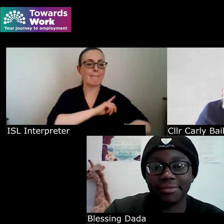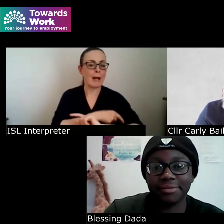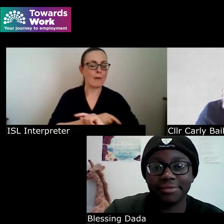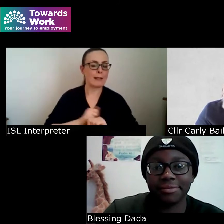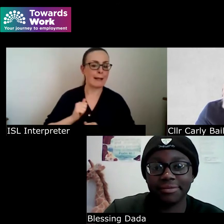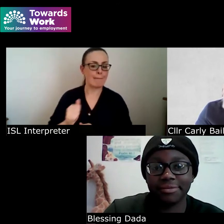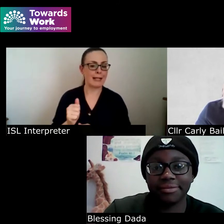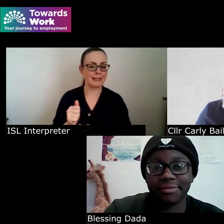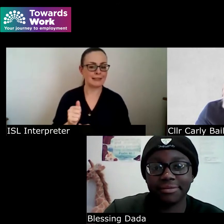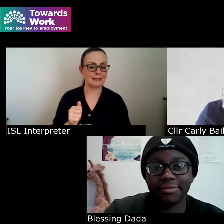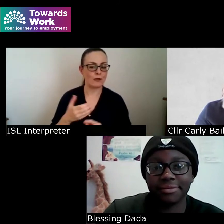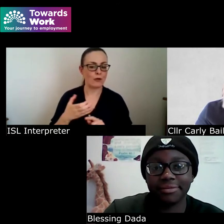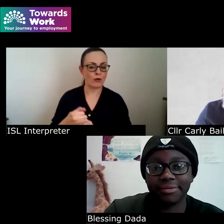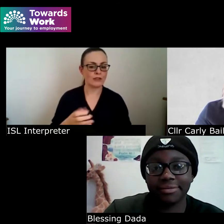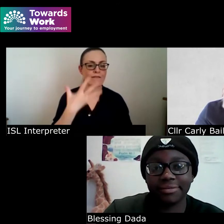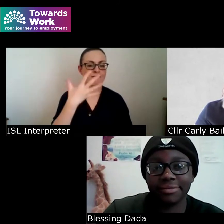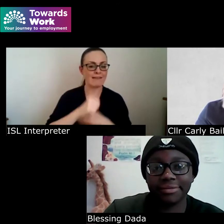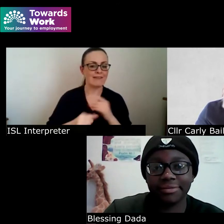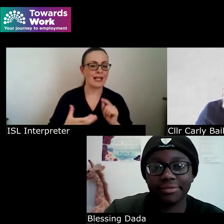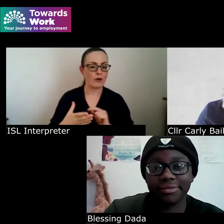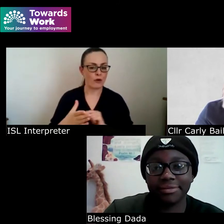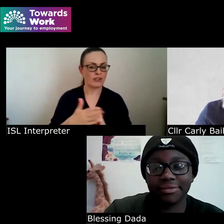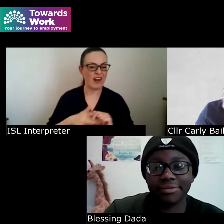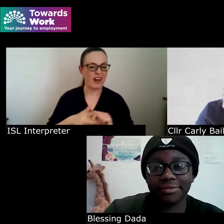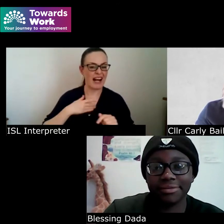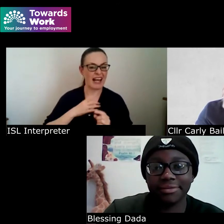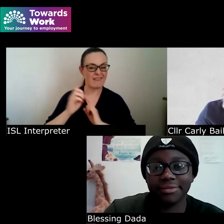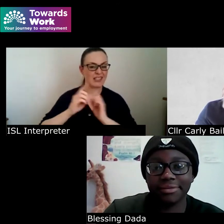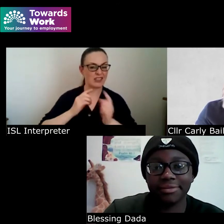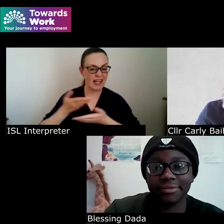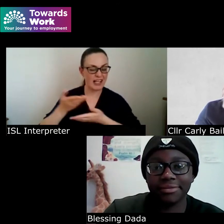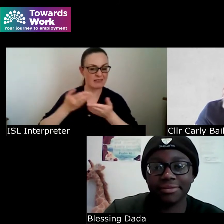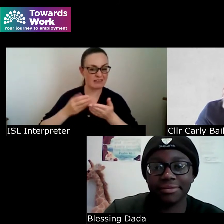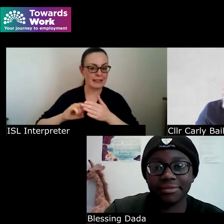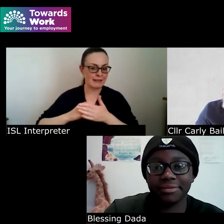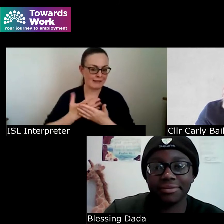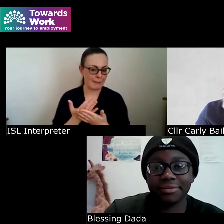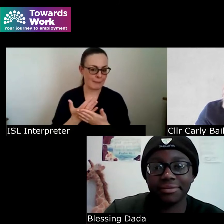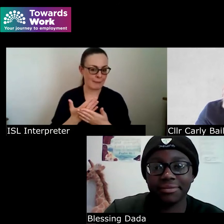which is a five-day course of live interaction developing your inner confidence strength and